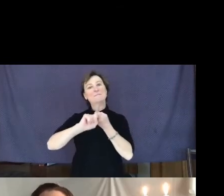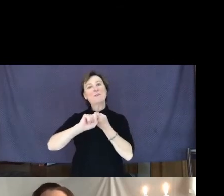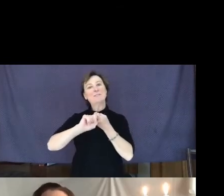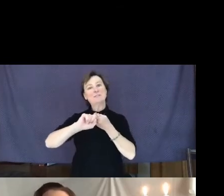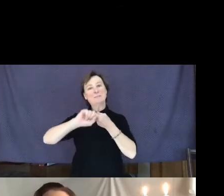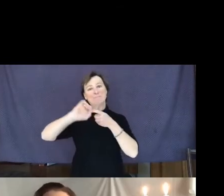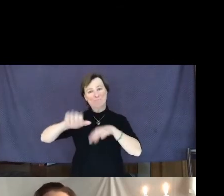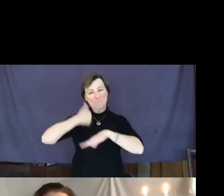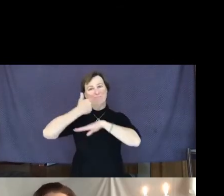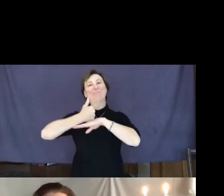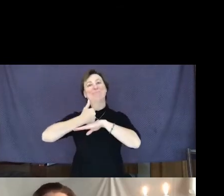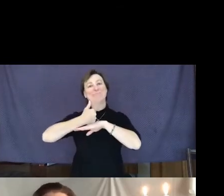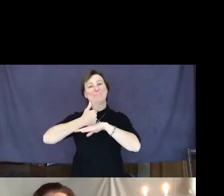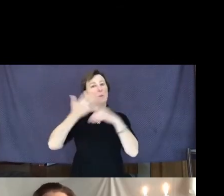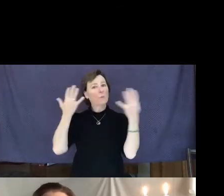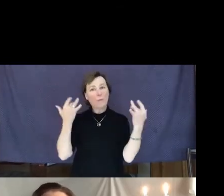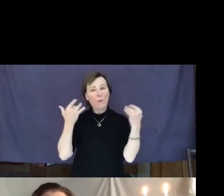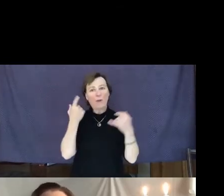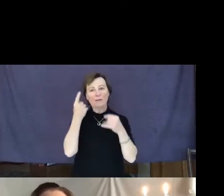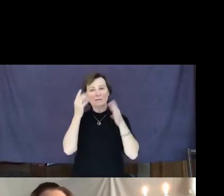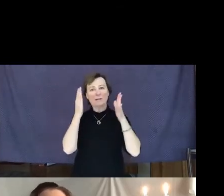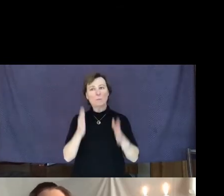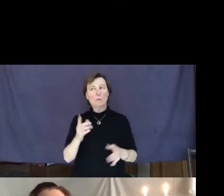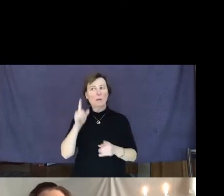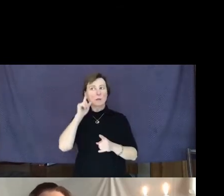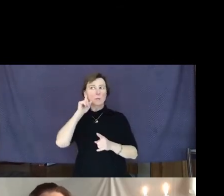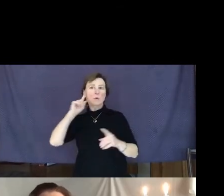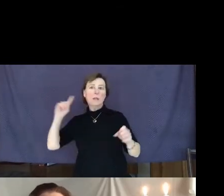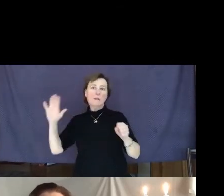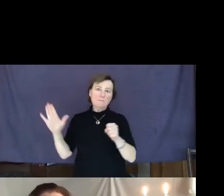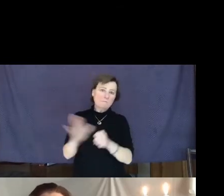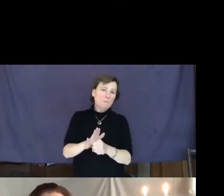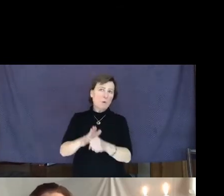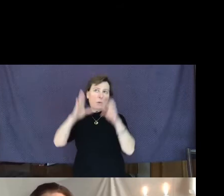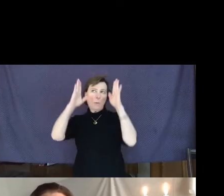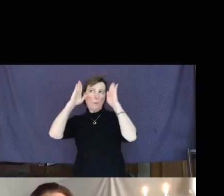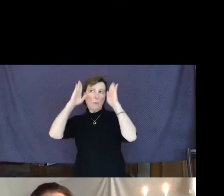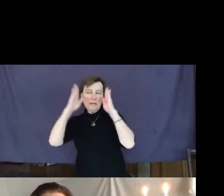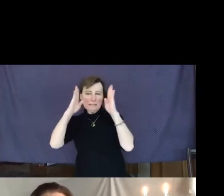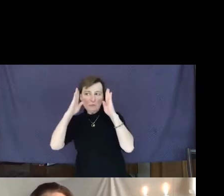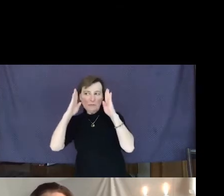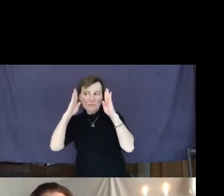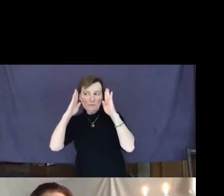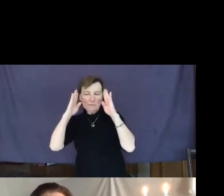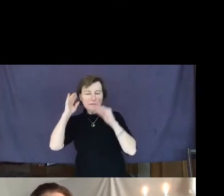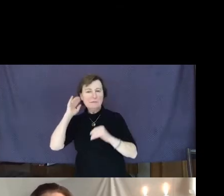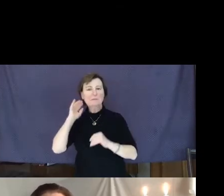because someone was paying attention.